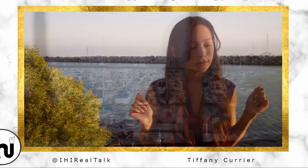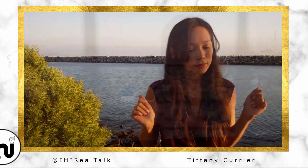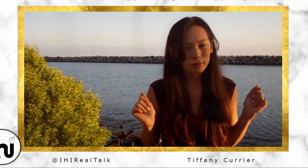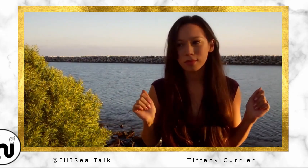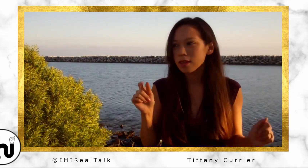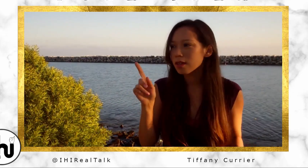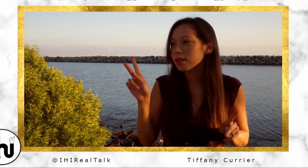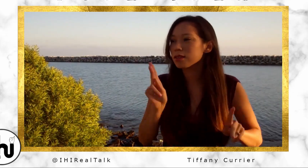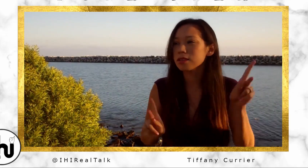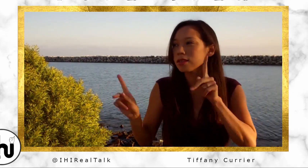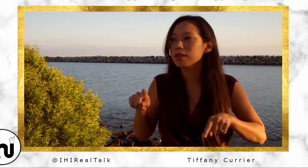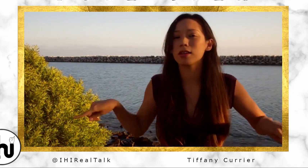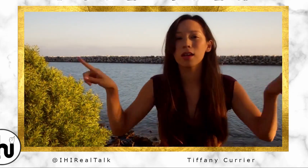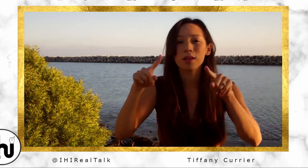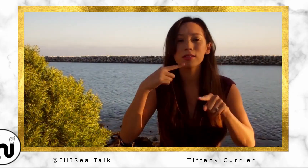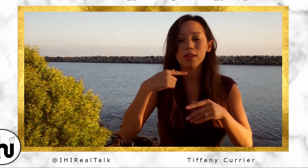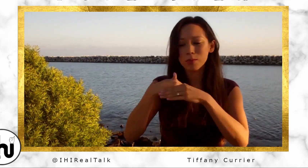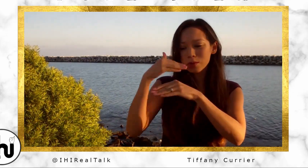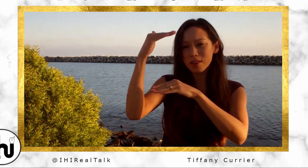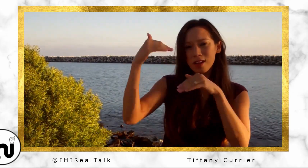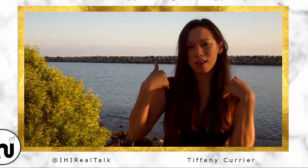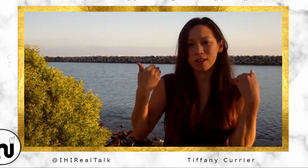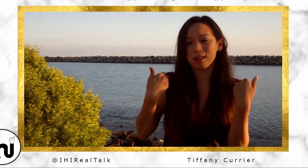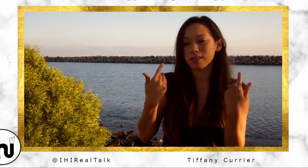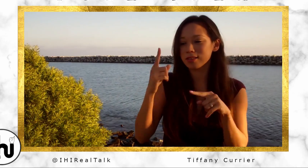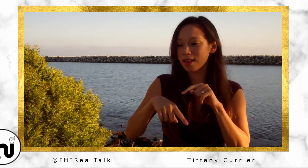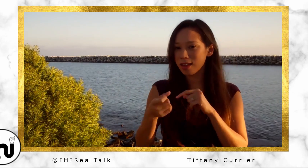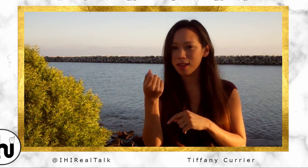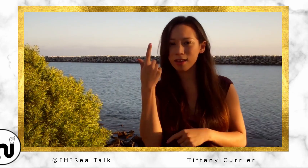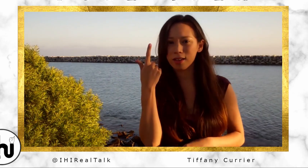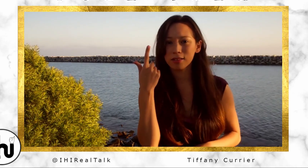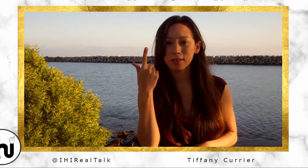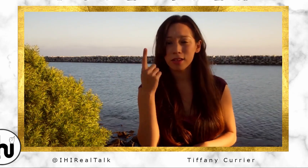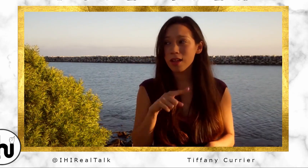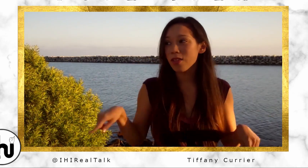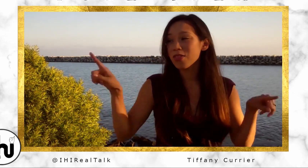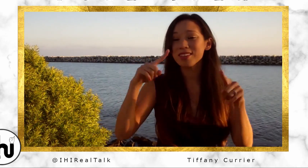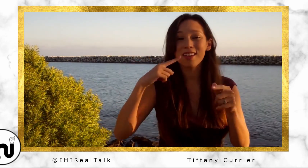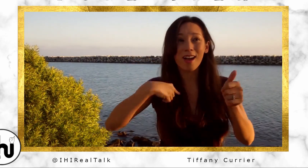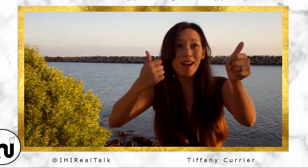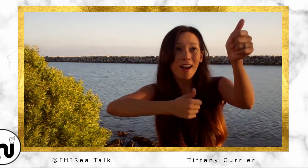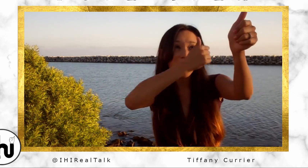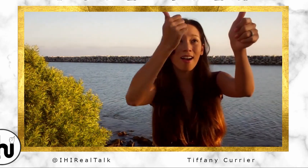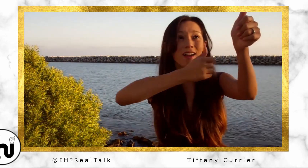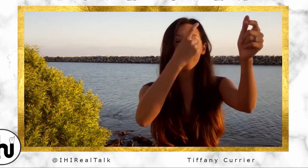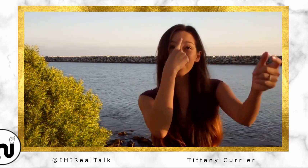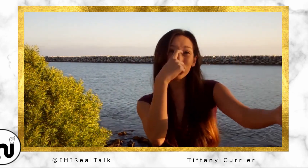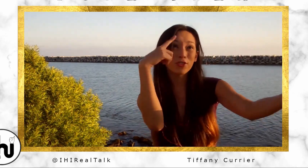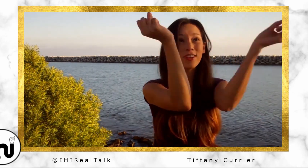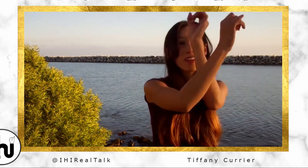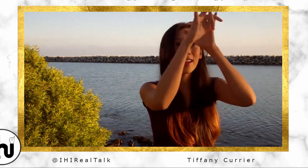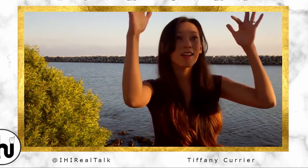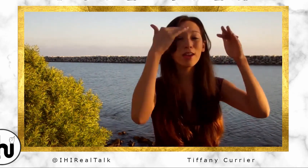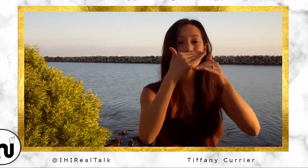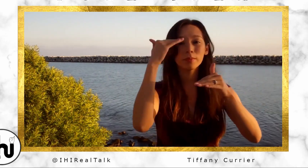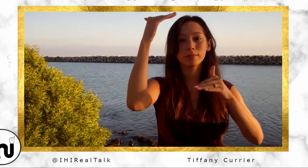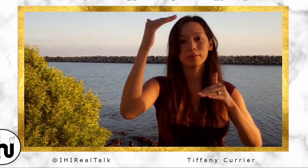🎵 "They tell me I'm too y'all understand. They say I'm caught up in a dream.